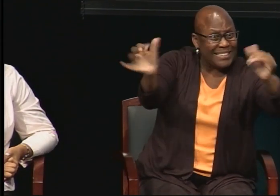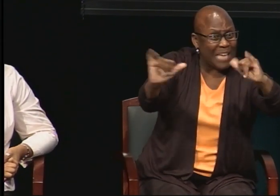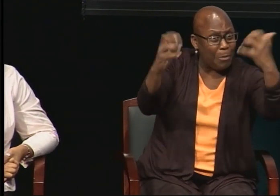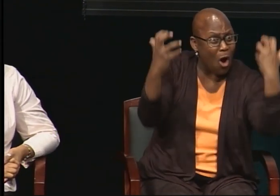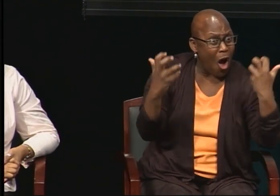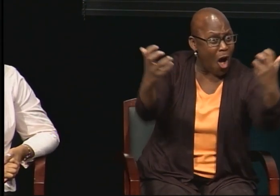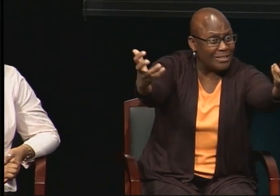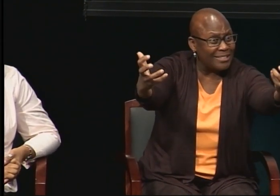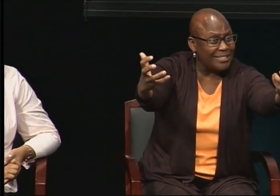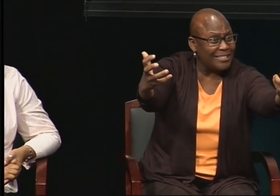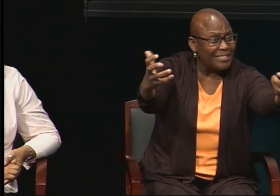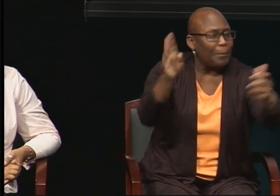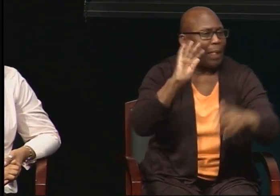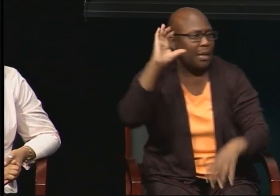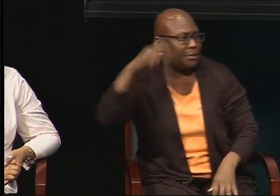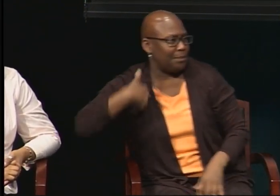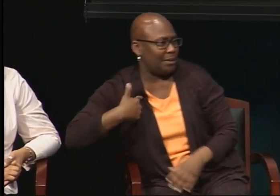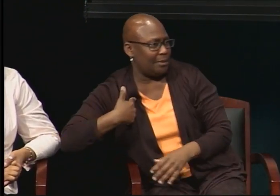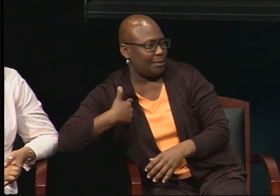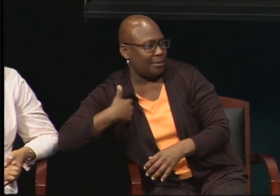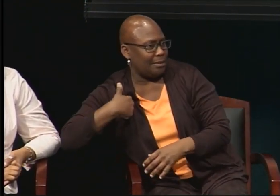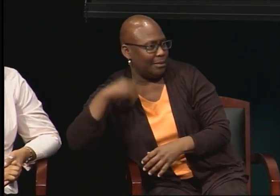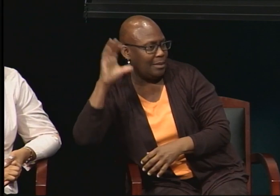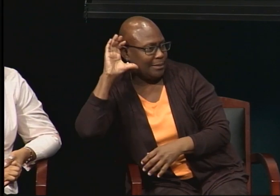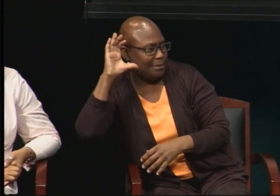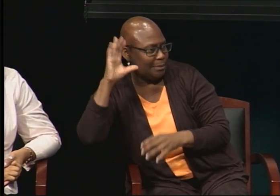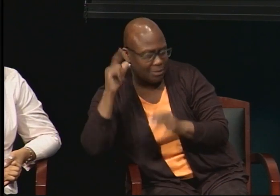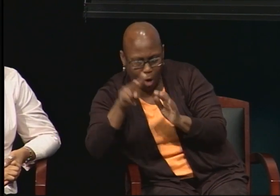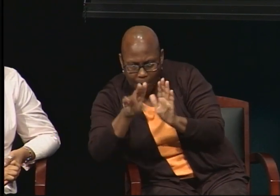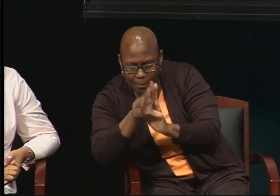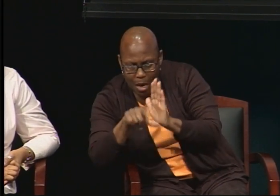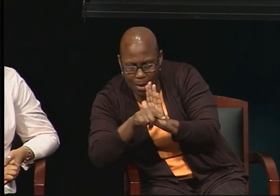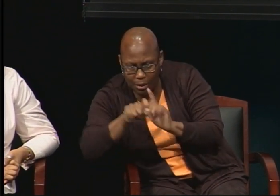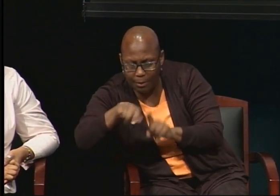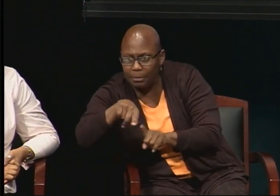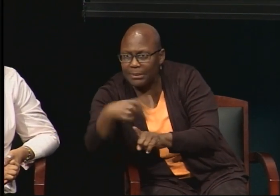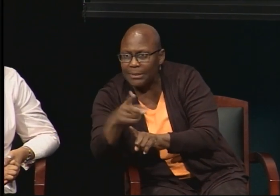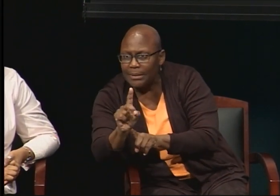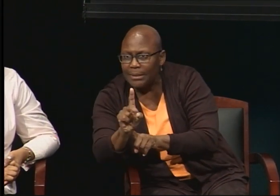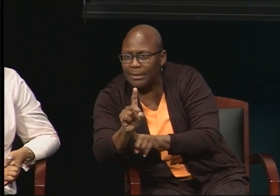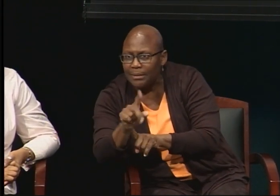one person has a PhD, people would more recognize or go towards the person who has a PhD.